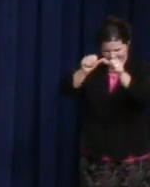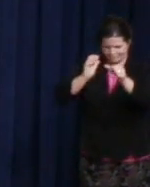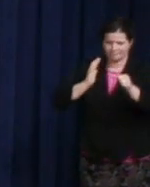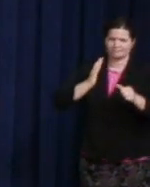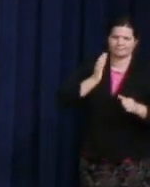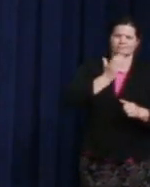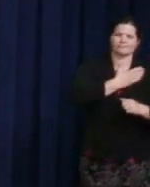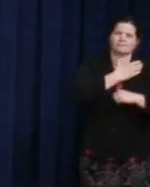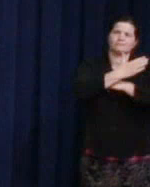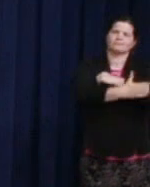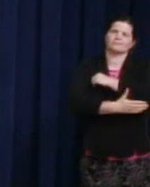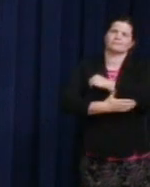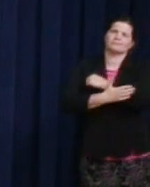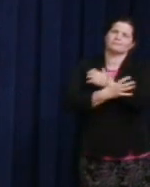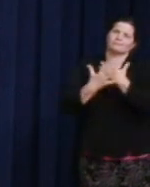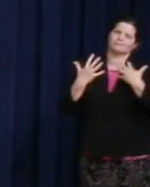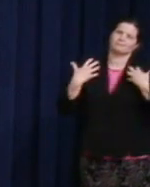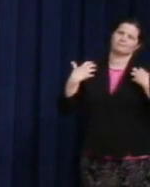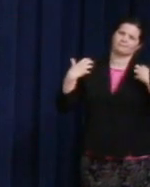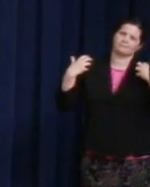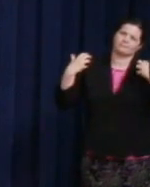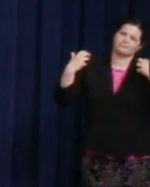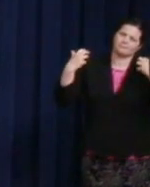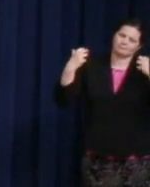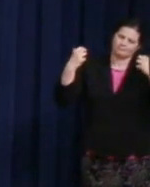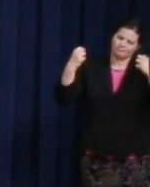was still there.